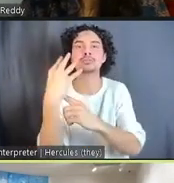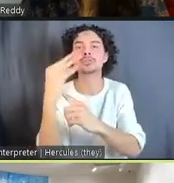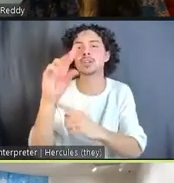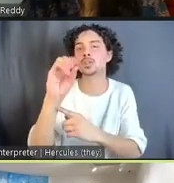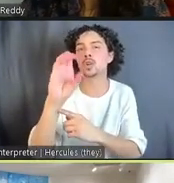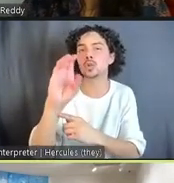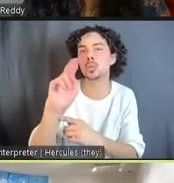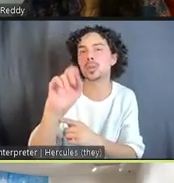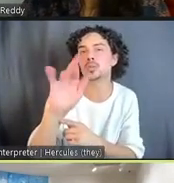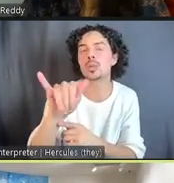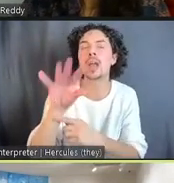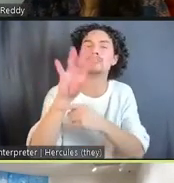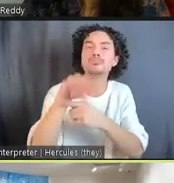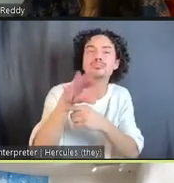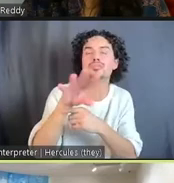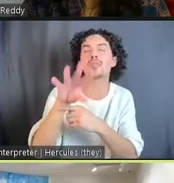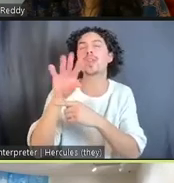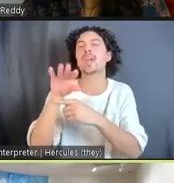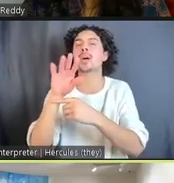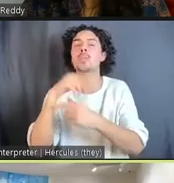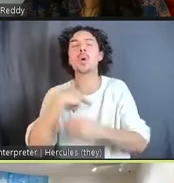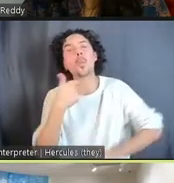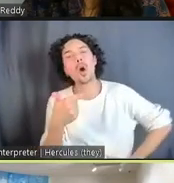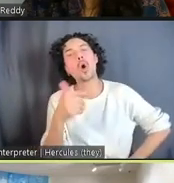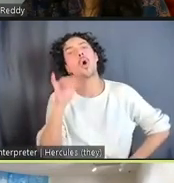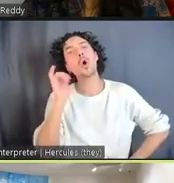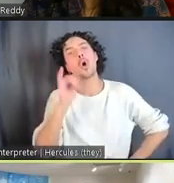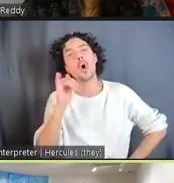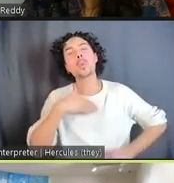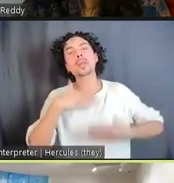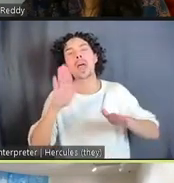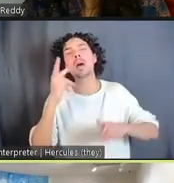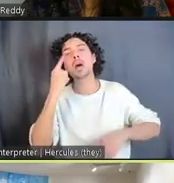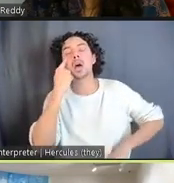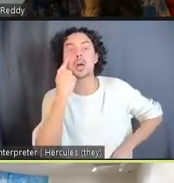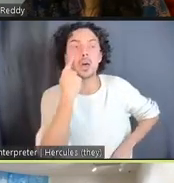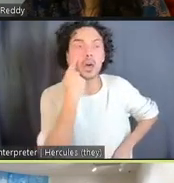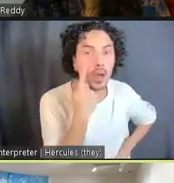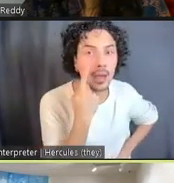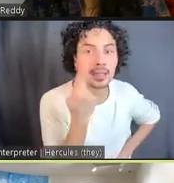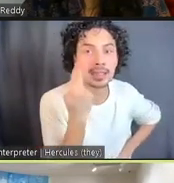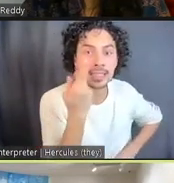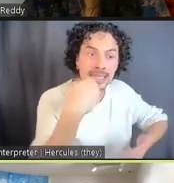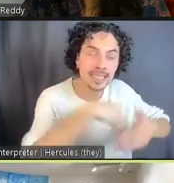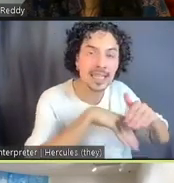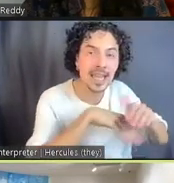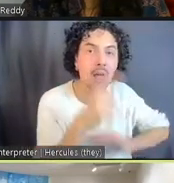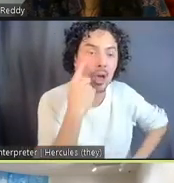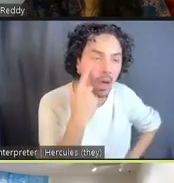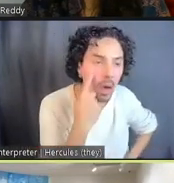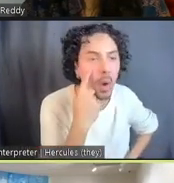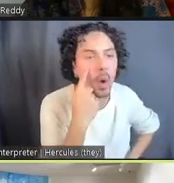actually allows the viewer to agree with this project of locking up many millions of people.